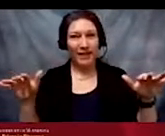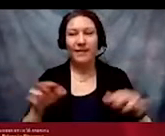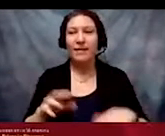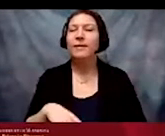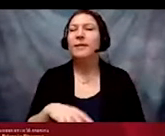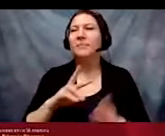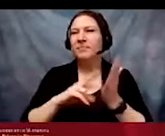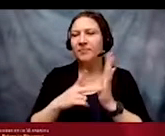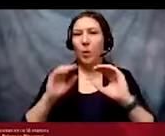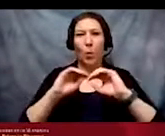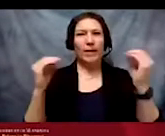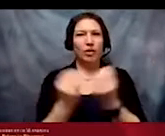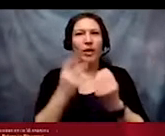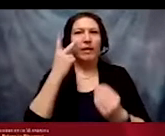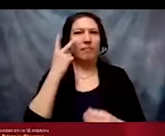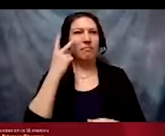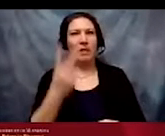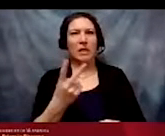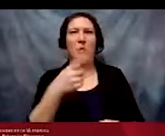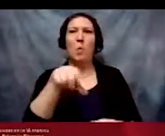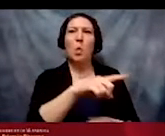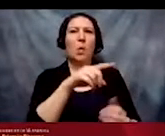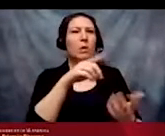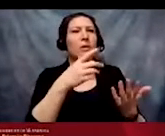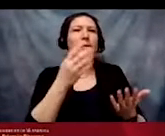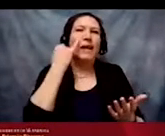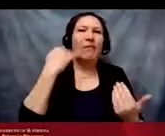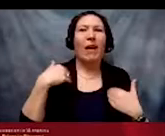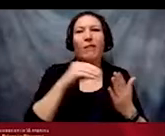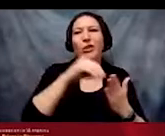mistake student diversity groups or lessons about